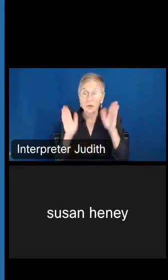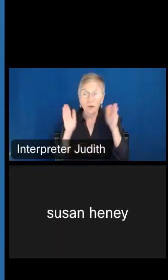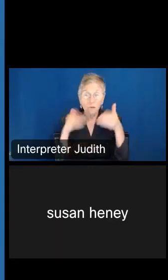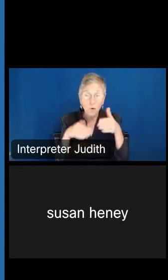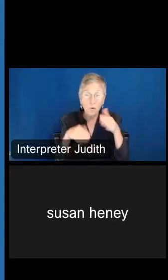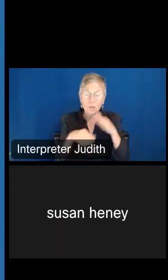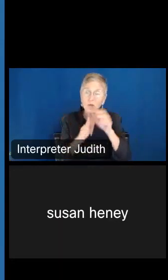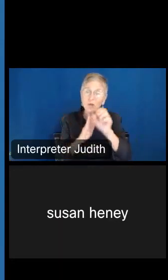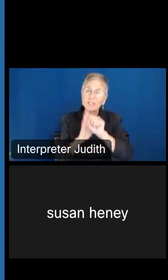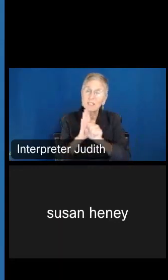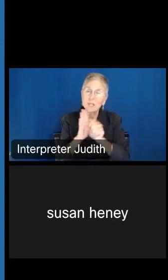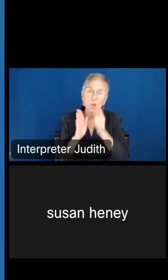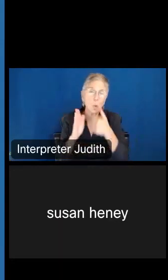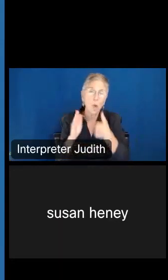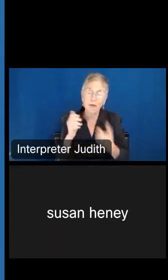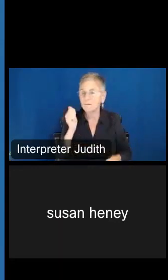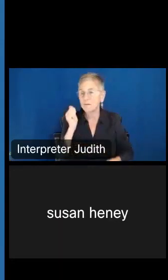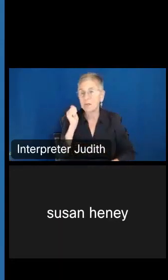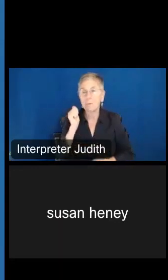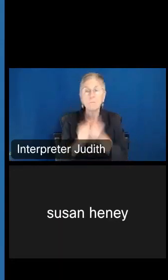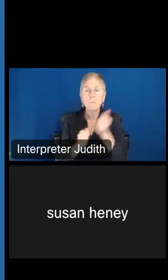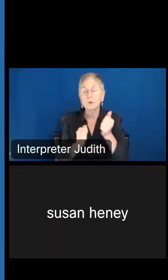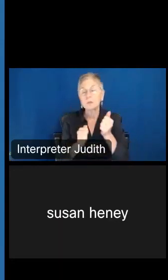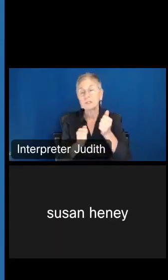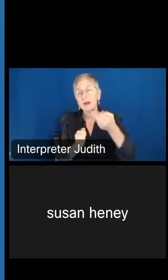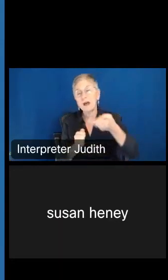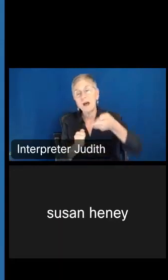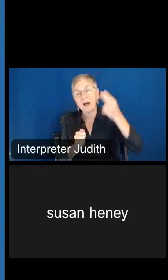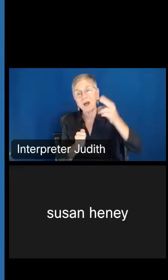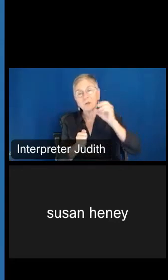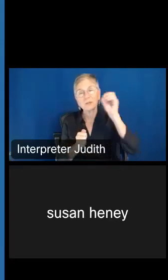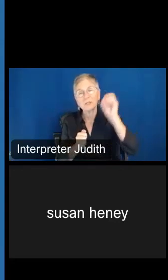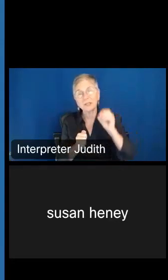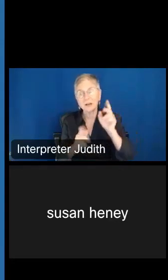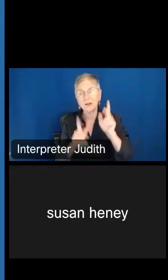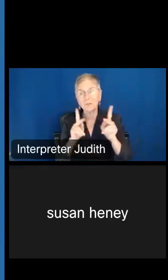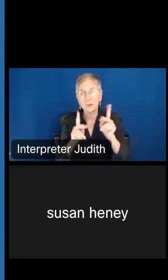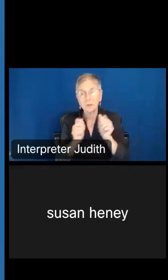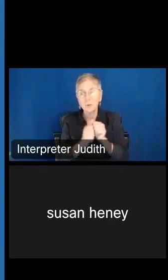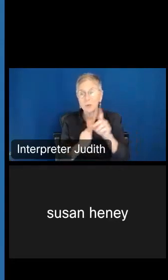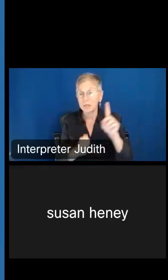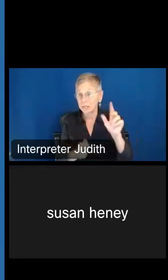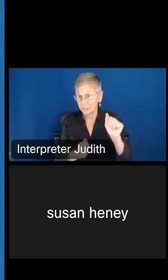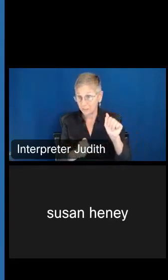the highest percentage of those with disabilities that are represented, and those states are